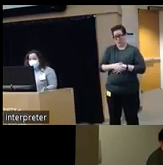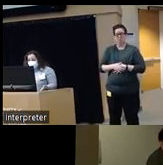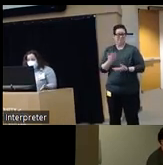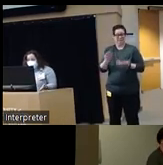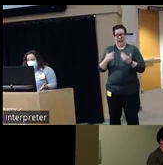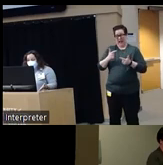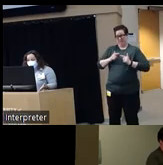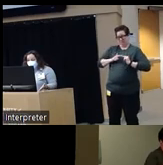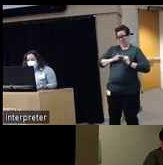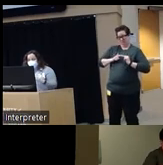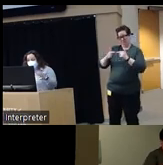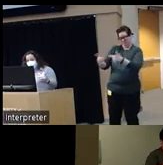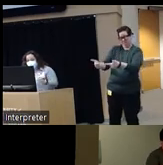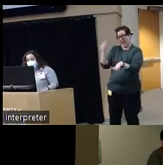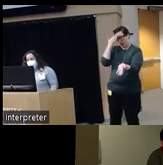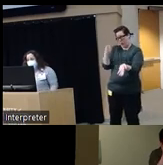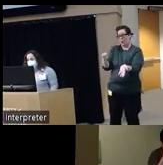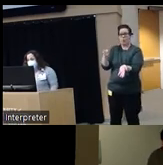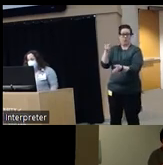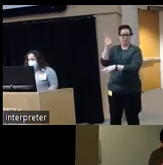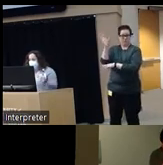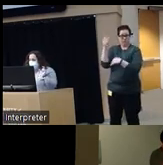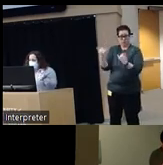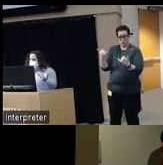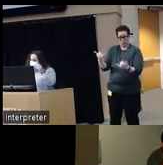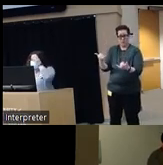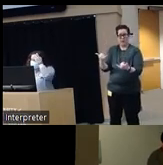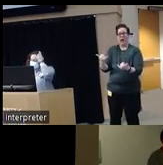hand the floor over to you I know you're going to speak with us today about one thread of your